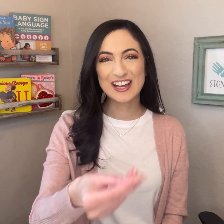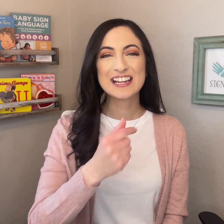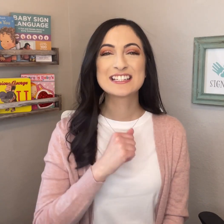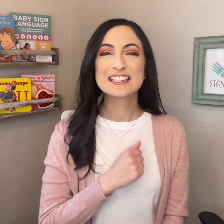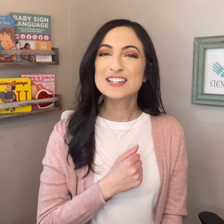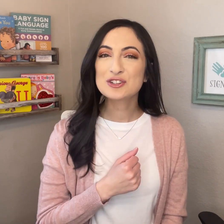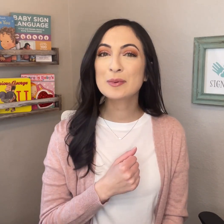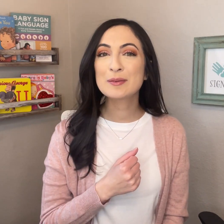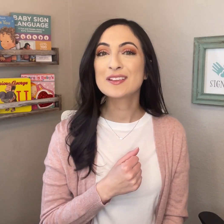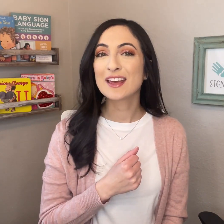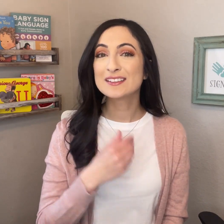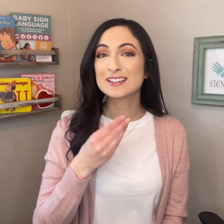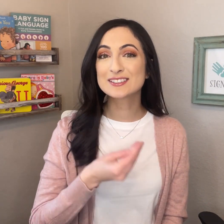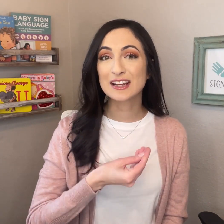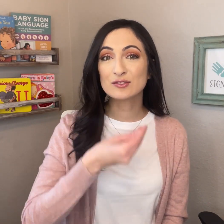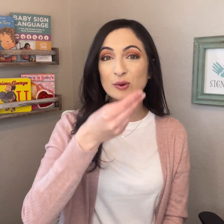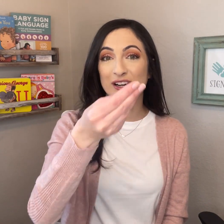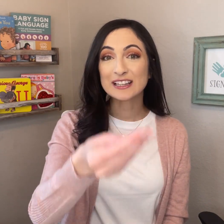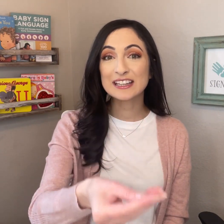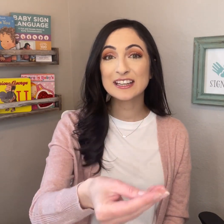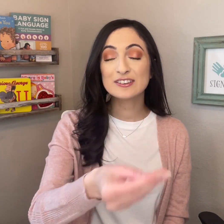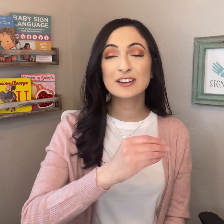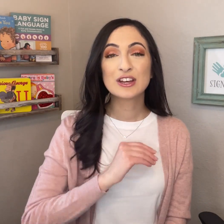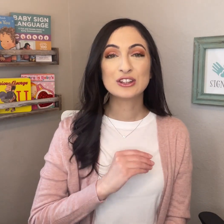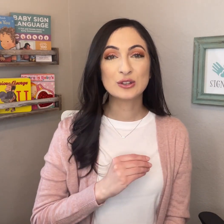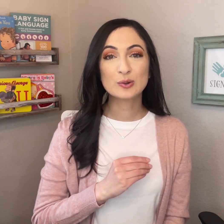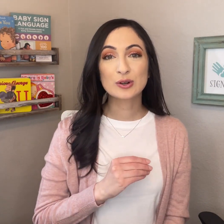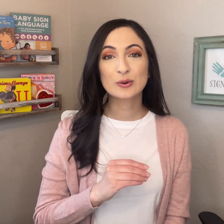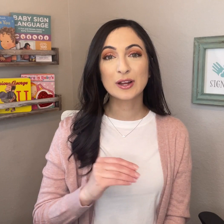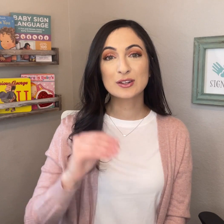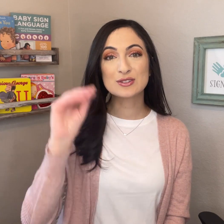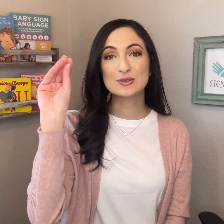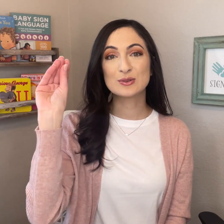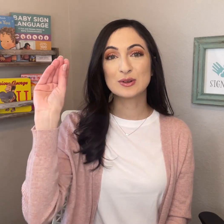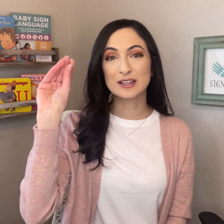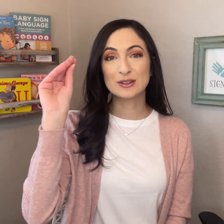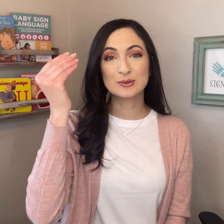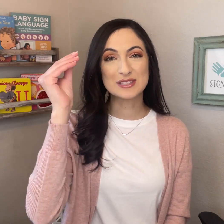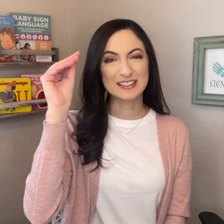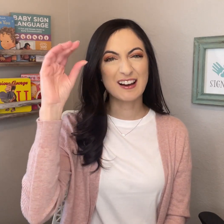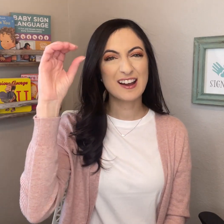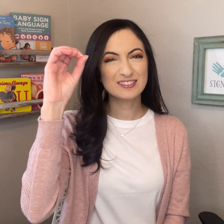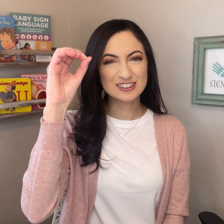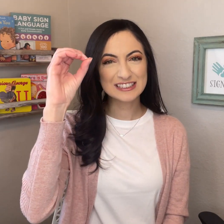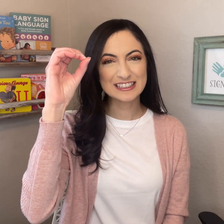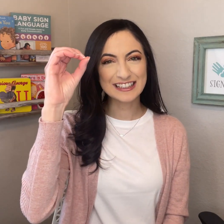To teach your baby the ASL sign for GIVE, you are going to use... it kind of looks like a